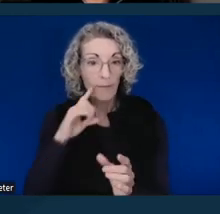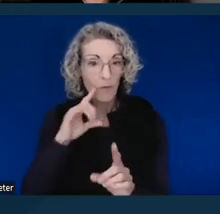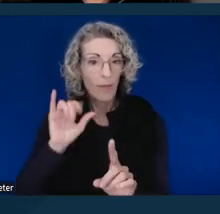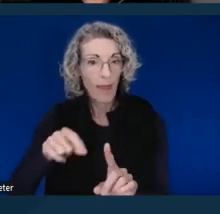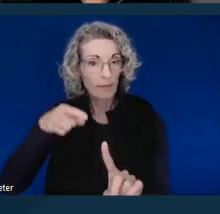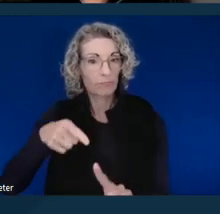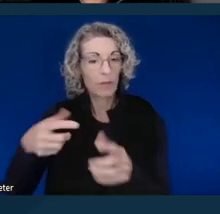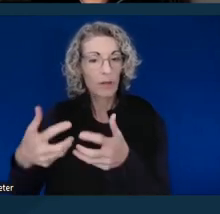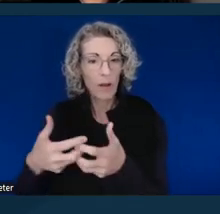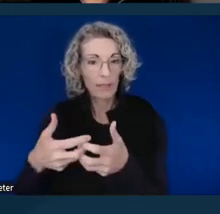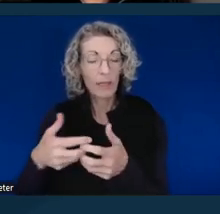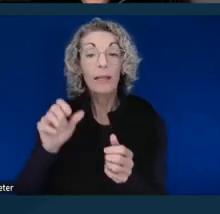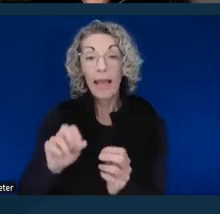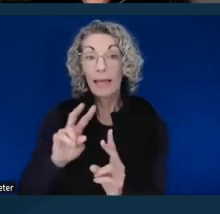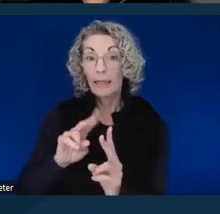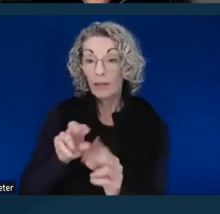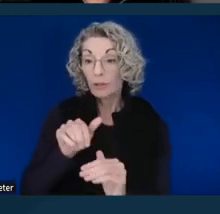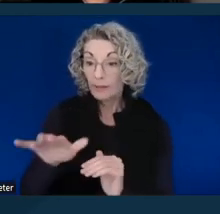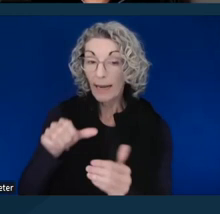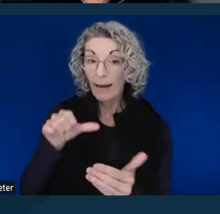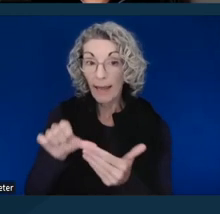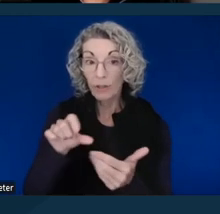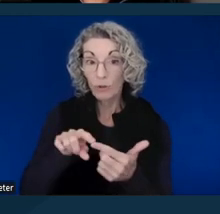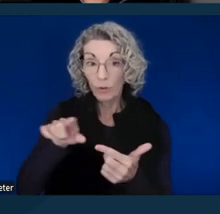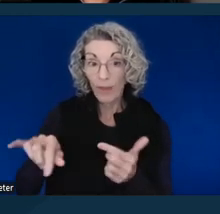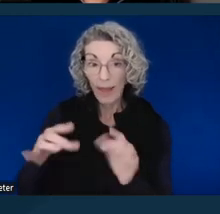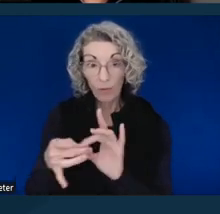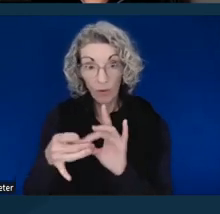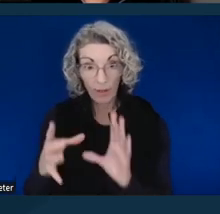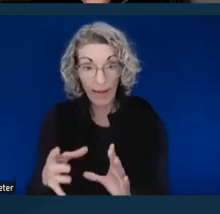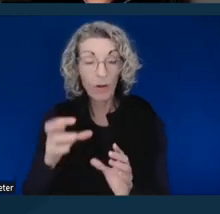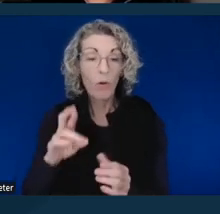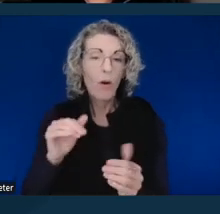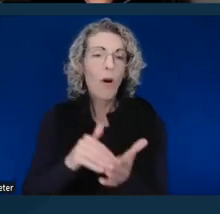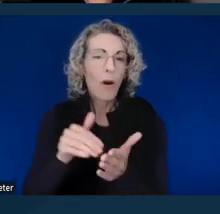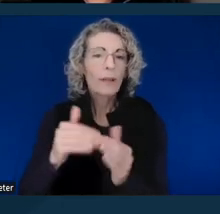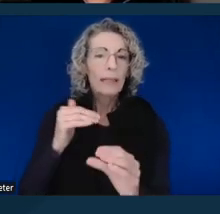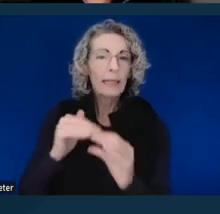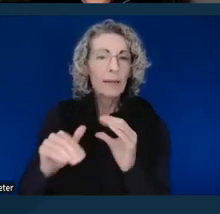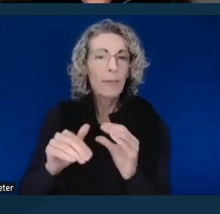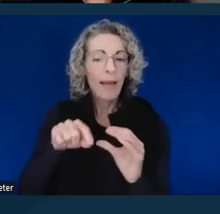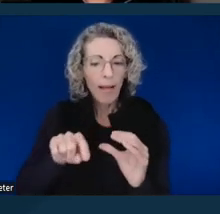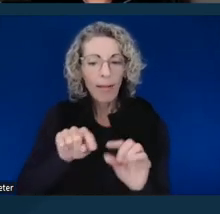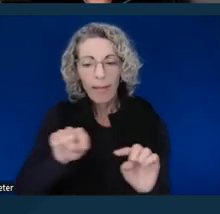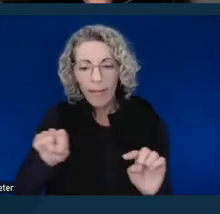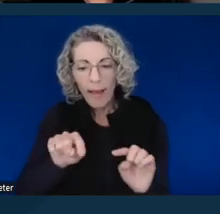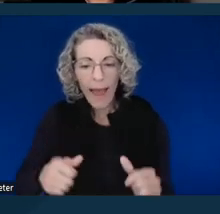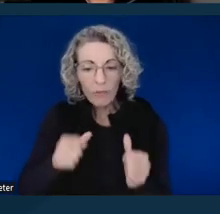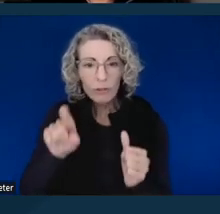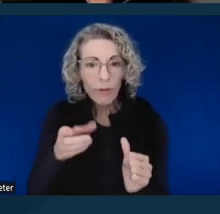by sending a letter to the ADA coordinator, or oftentimes an email will be provided. You should be able to email them as well.